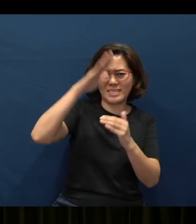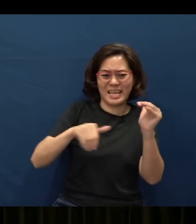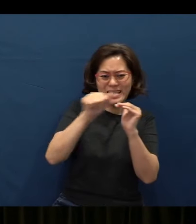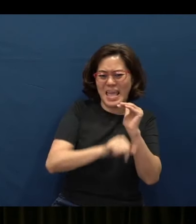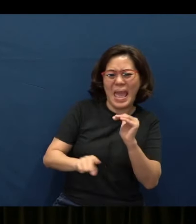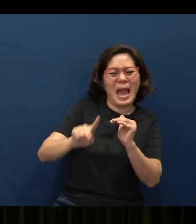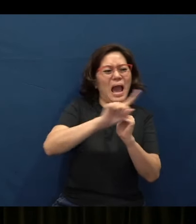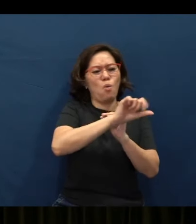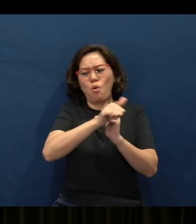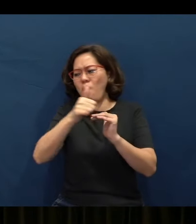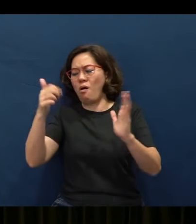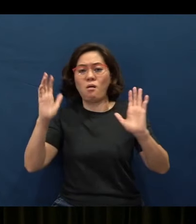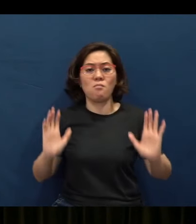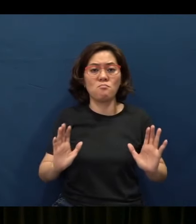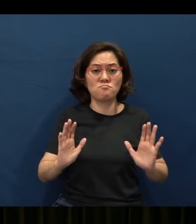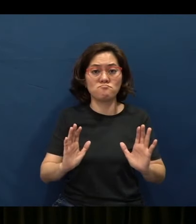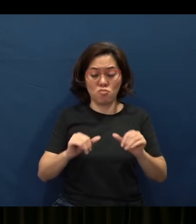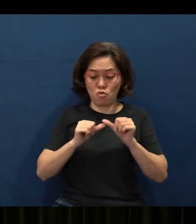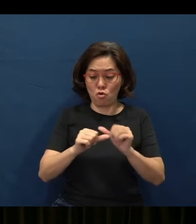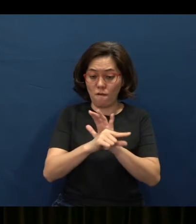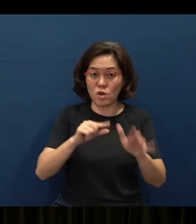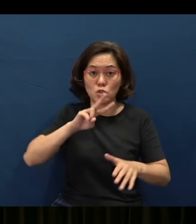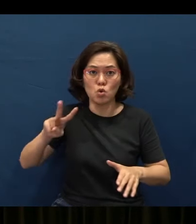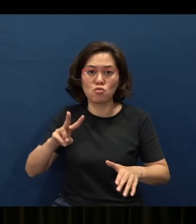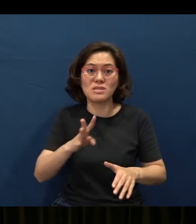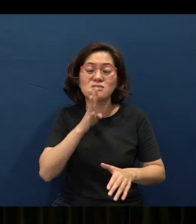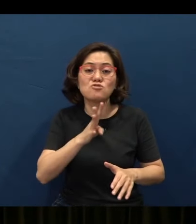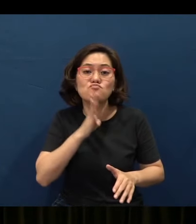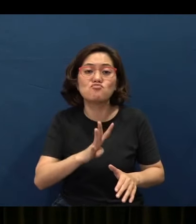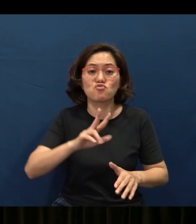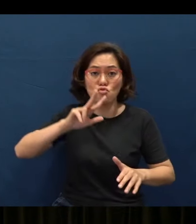And then it goes on in verse 32: “He spoke three thousand proverbs